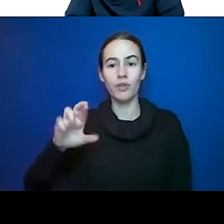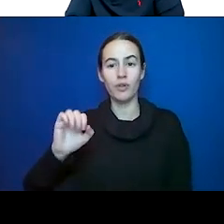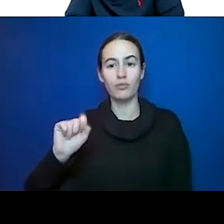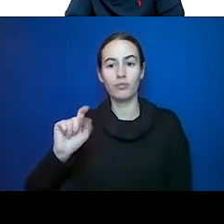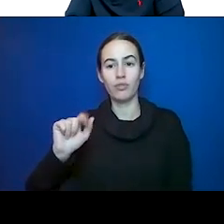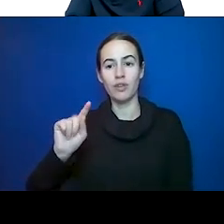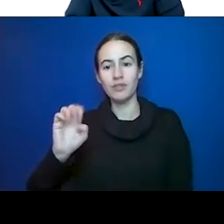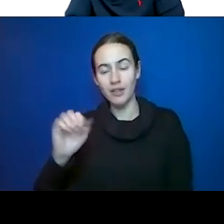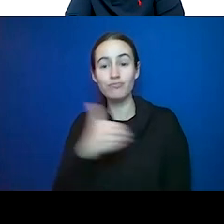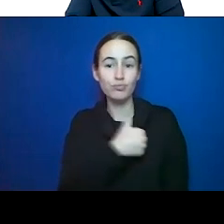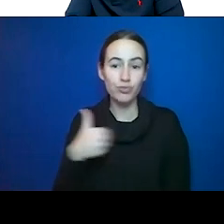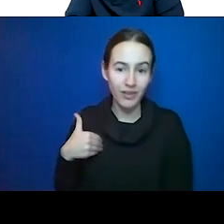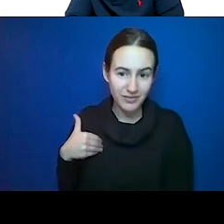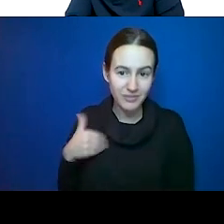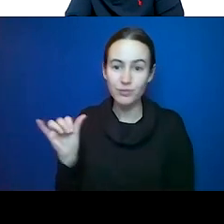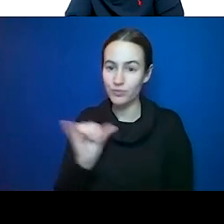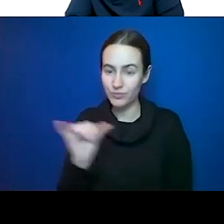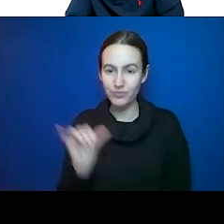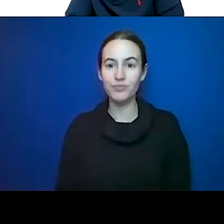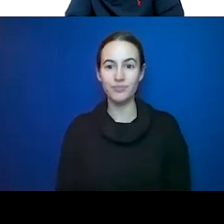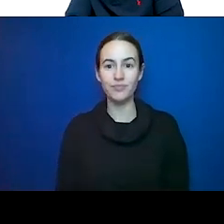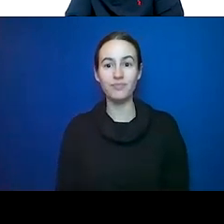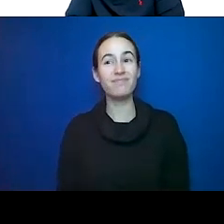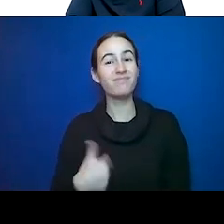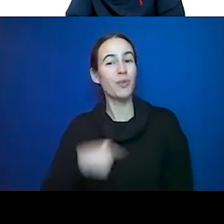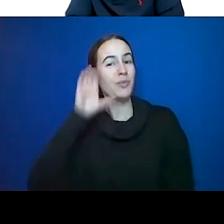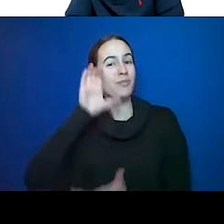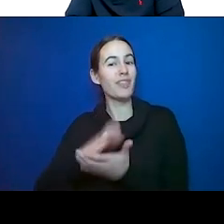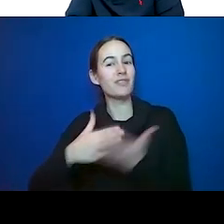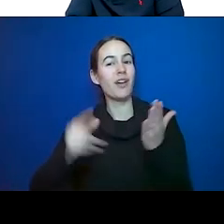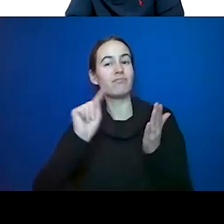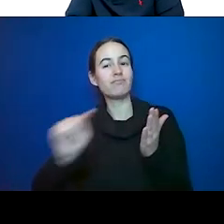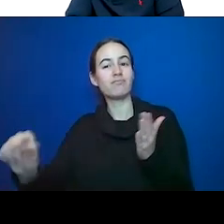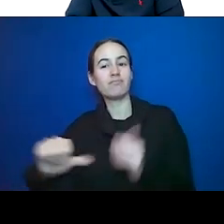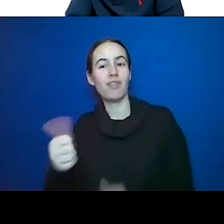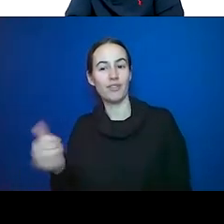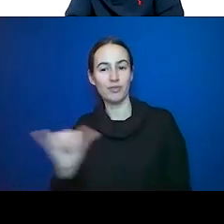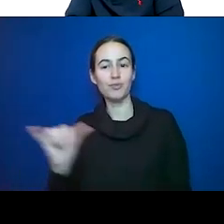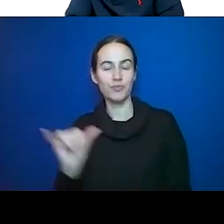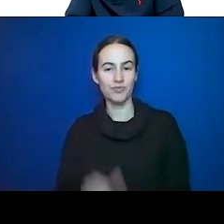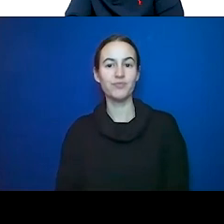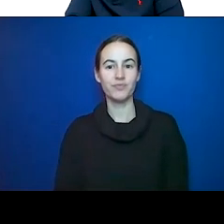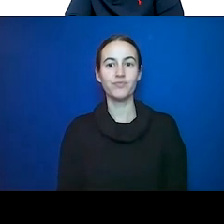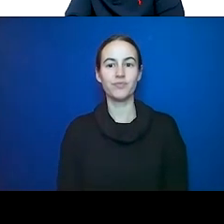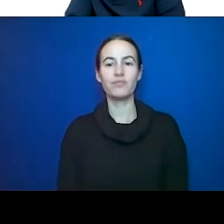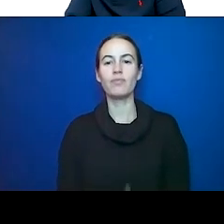are beginning to believe some other cancers. We will discuss this a little bit more. Also wanted to point out that